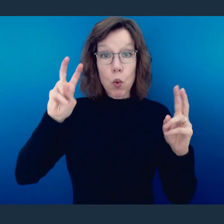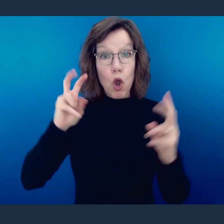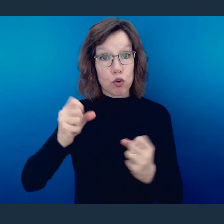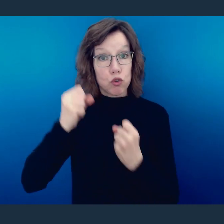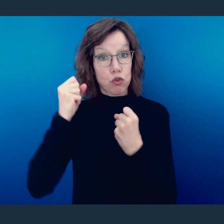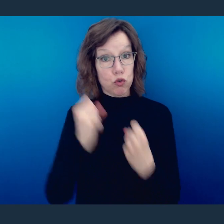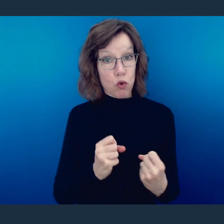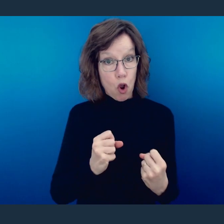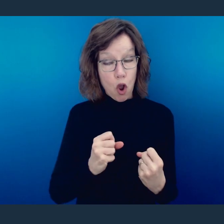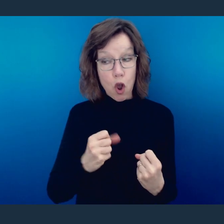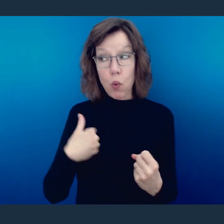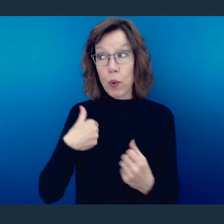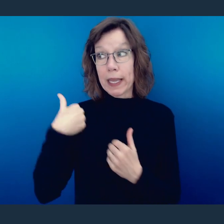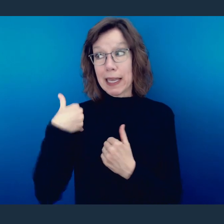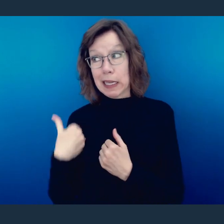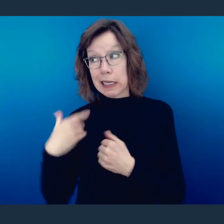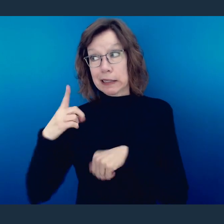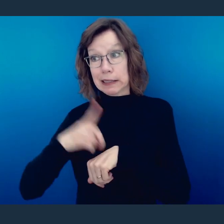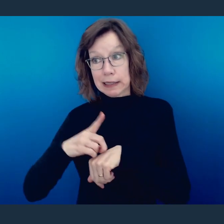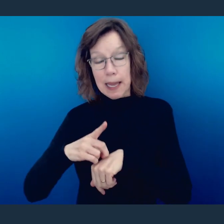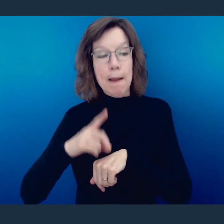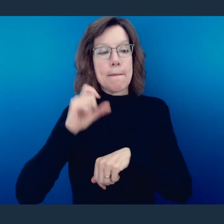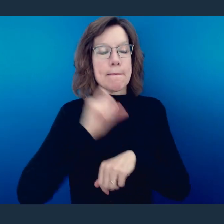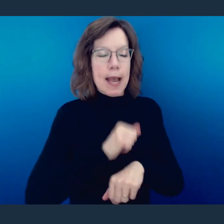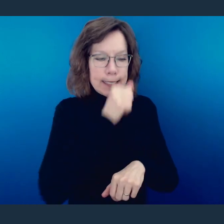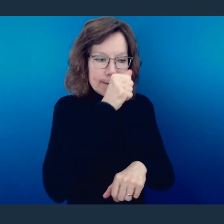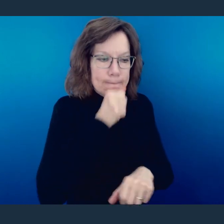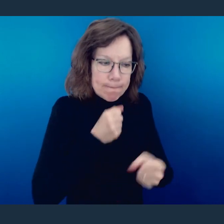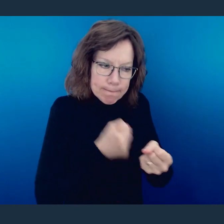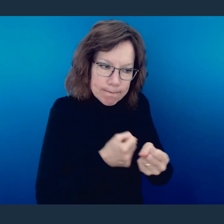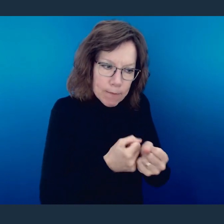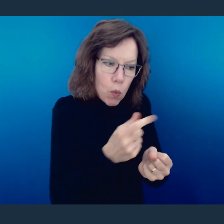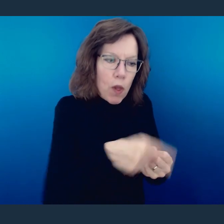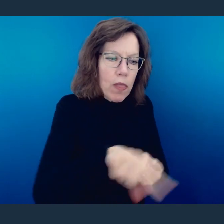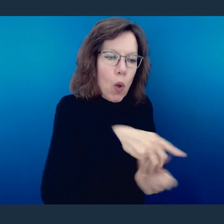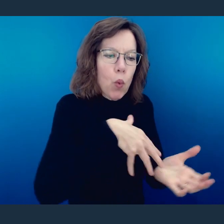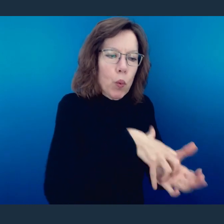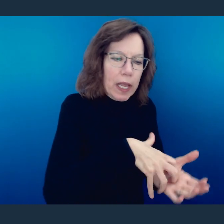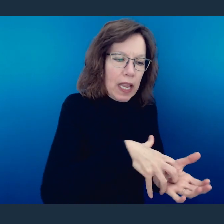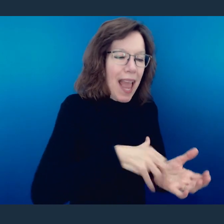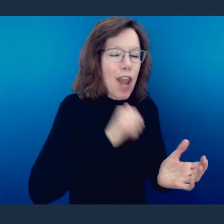are strong have an obligation to bear with the failings of the weak, and not to please